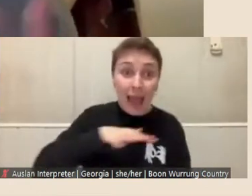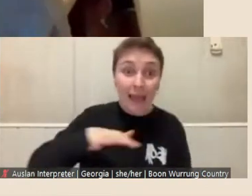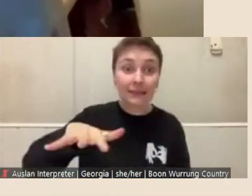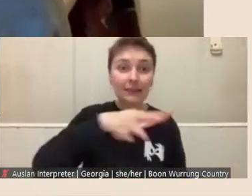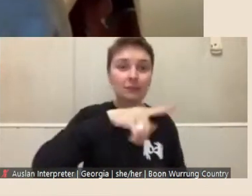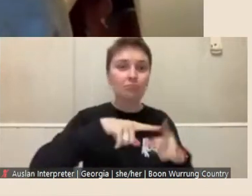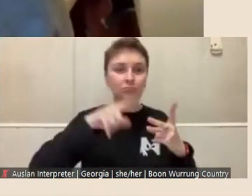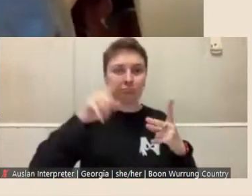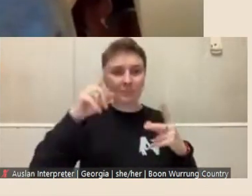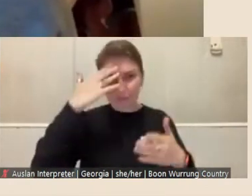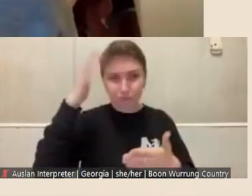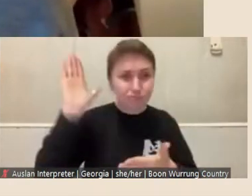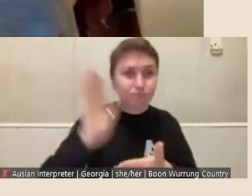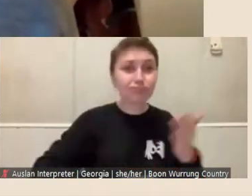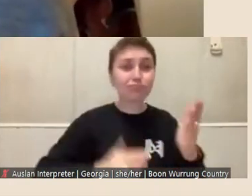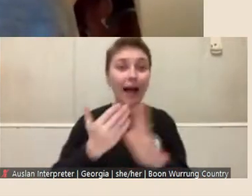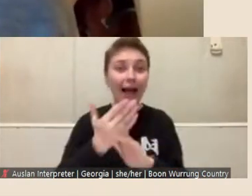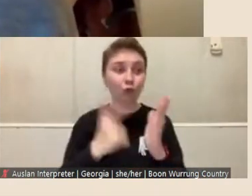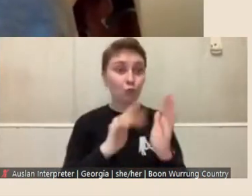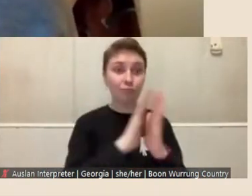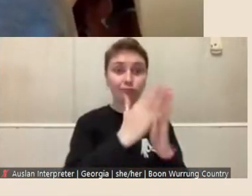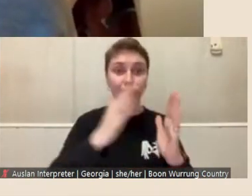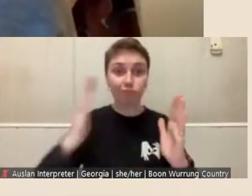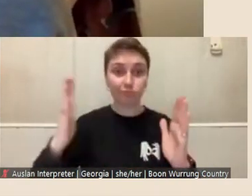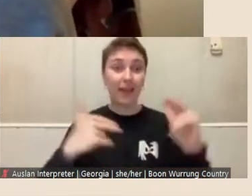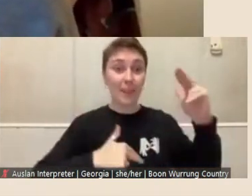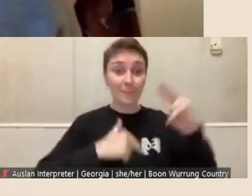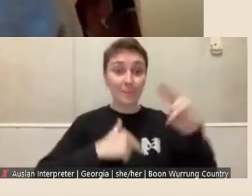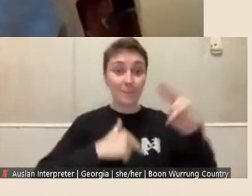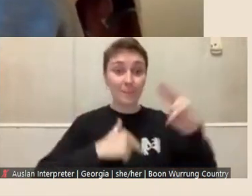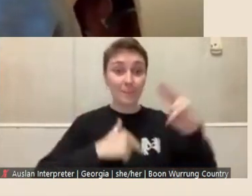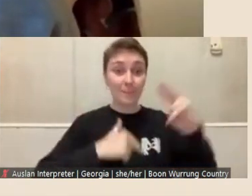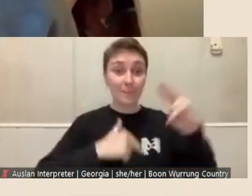access to the collections and building that the Library can provide. But I think that this goes to